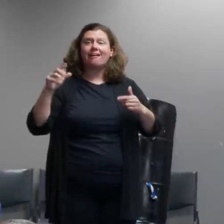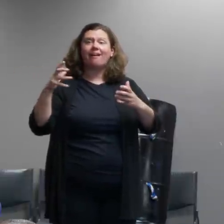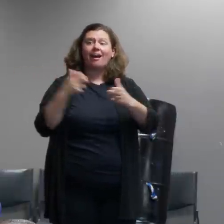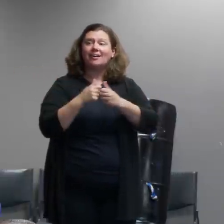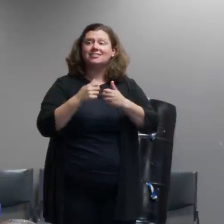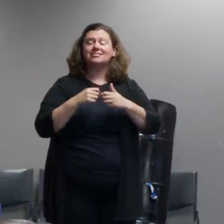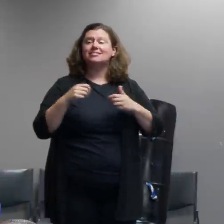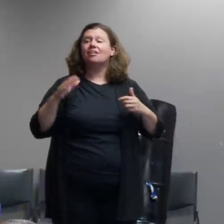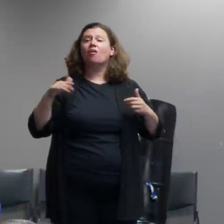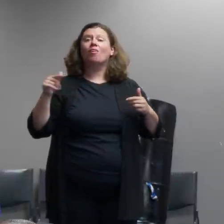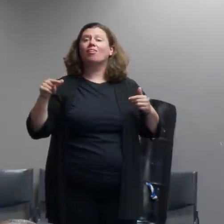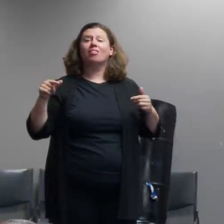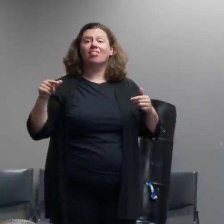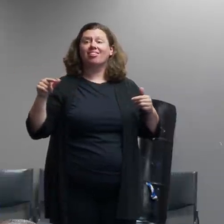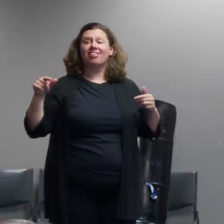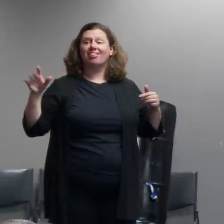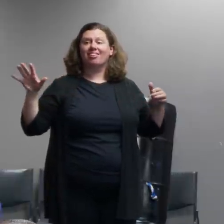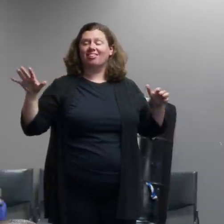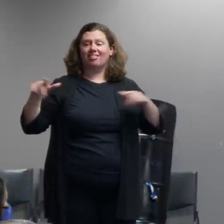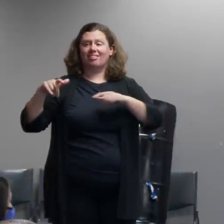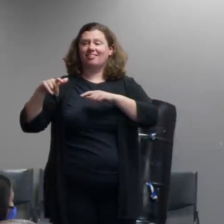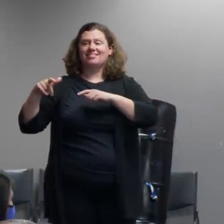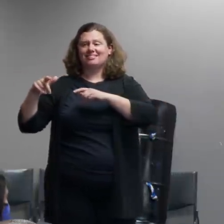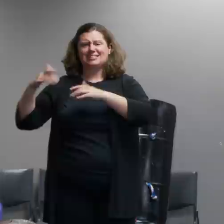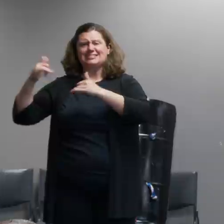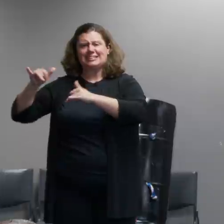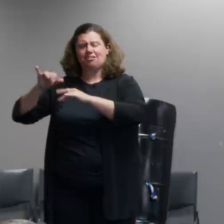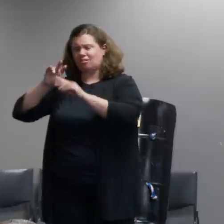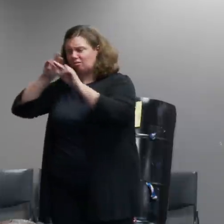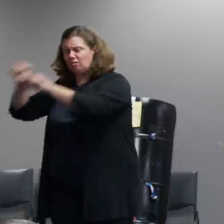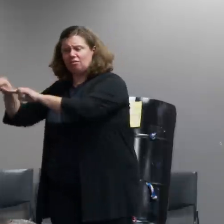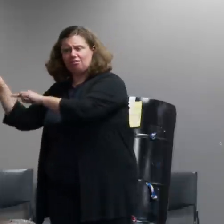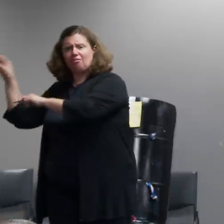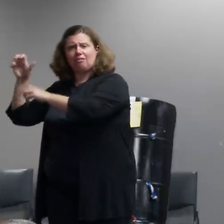kind of things as well but it's obviously there's a lot